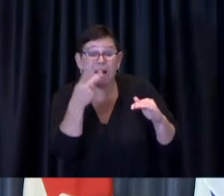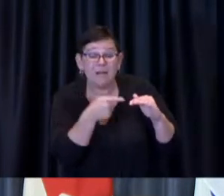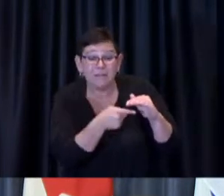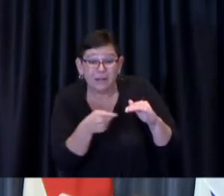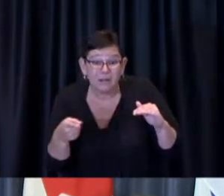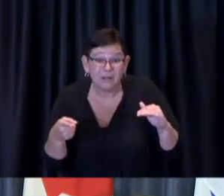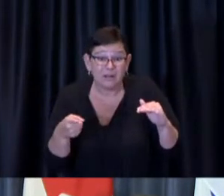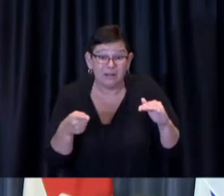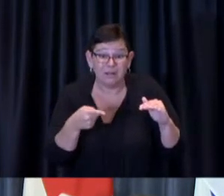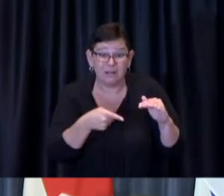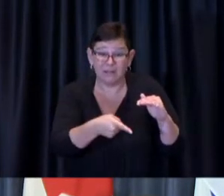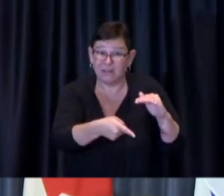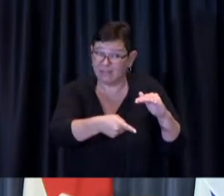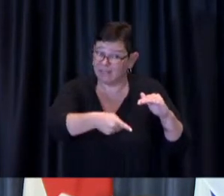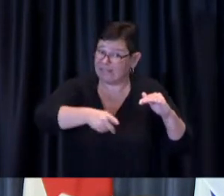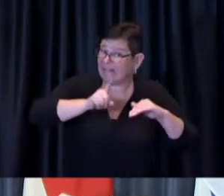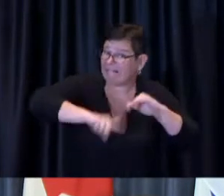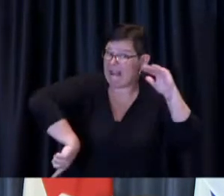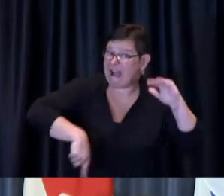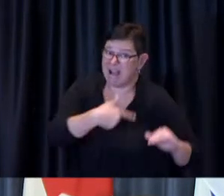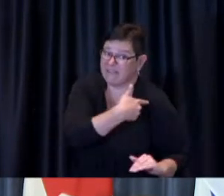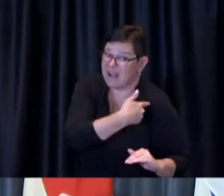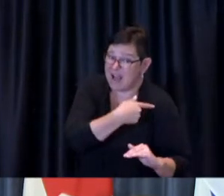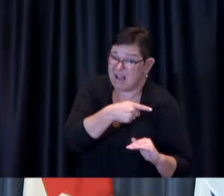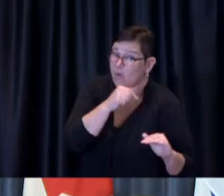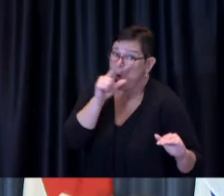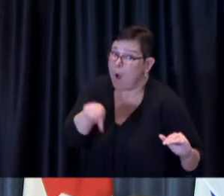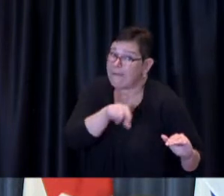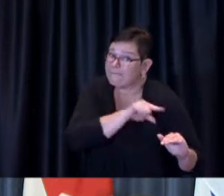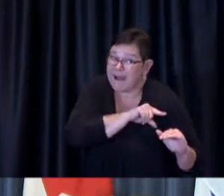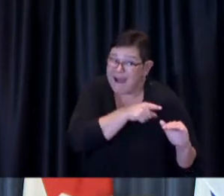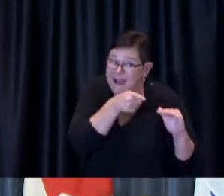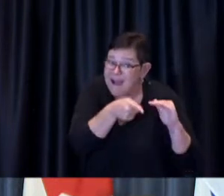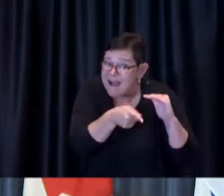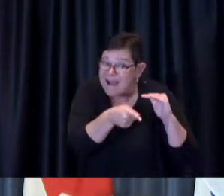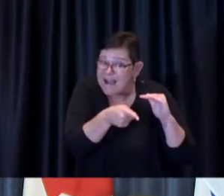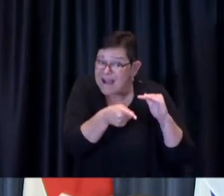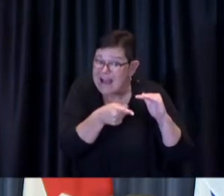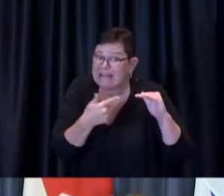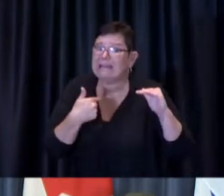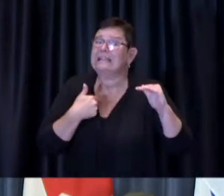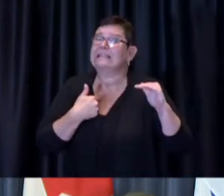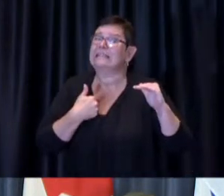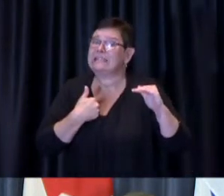eligible to receive vaccine that's something that i expect will change in the coming months